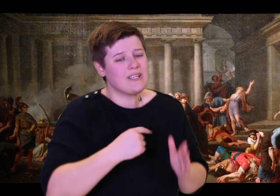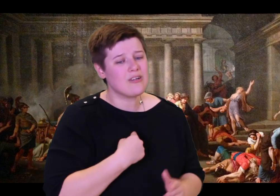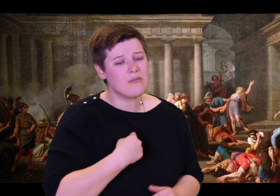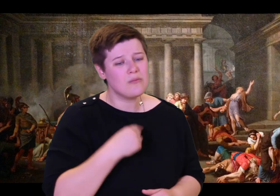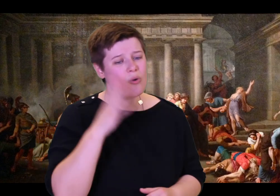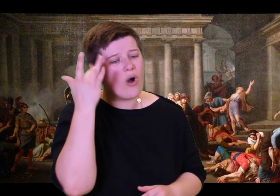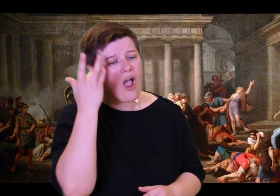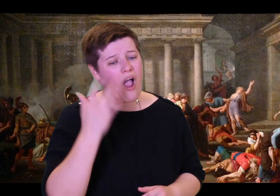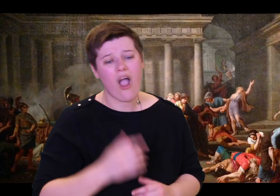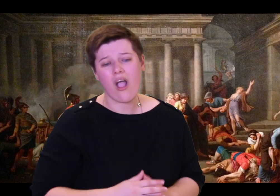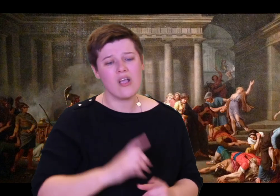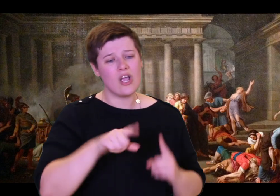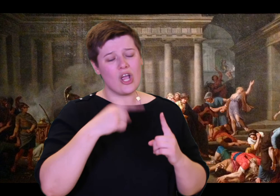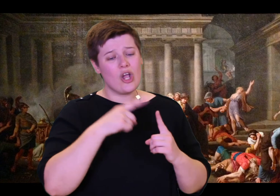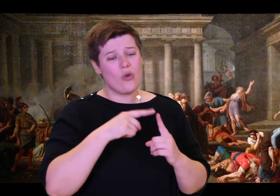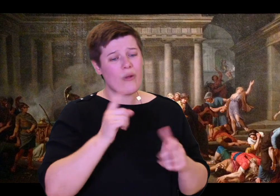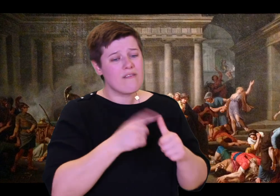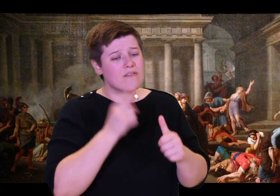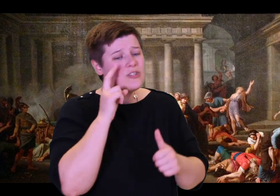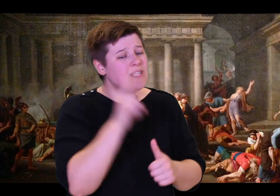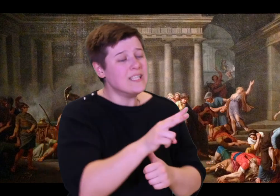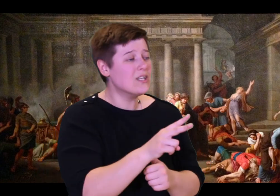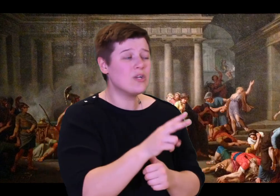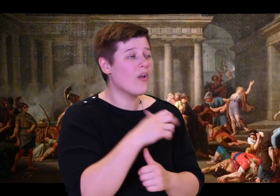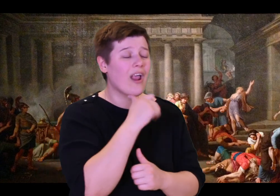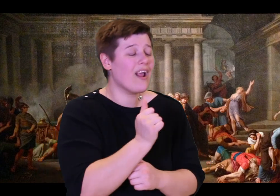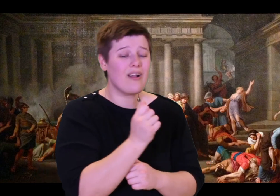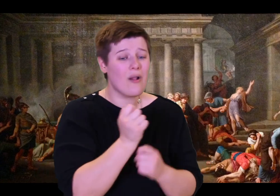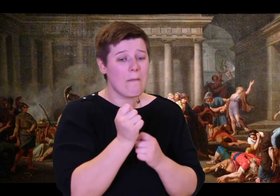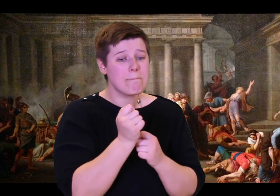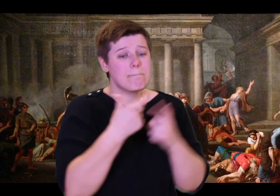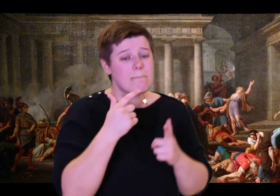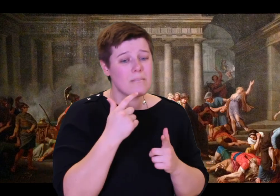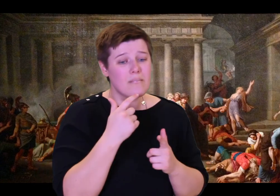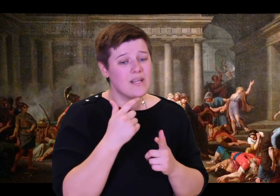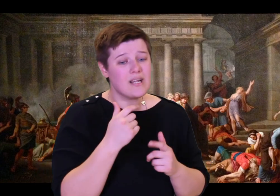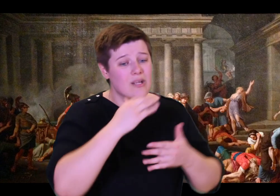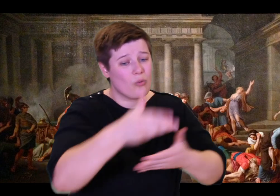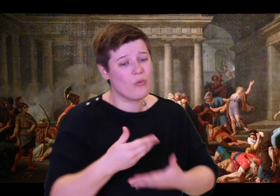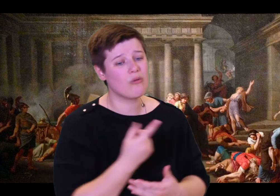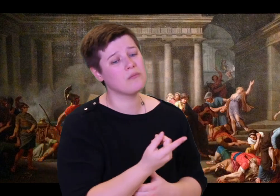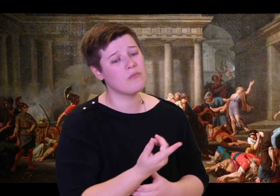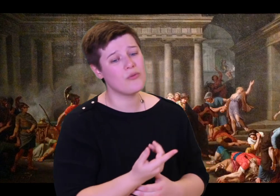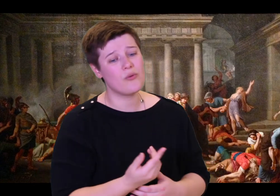man. The gods have made us suffer: they refused to let us stay together and enjoy